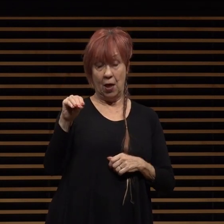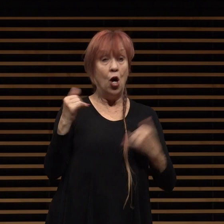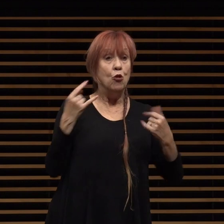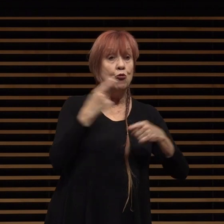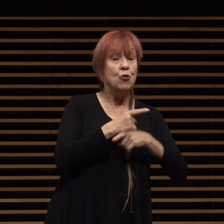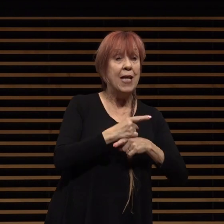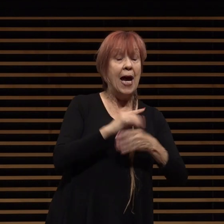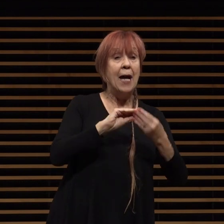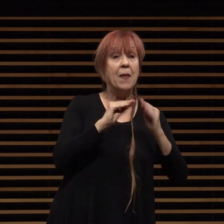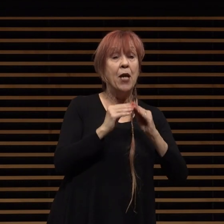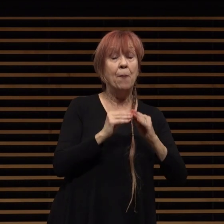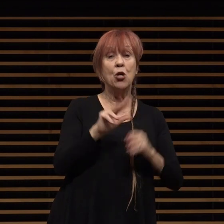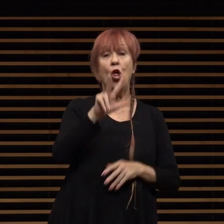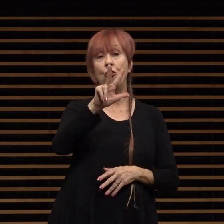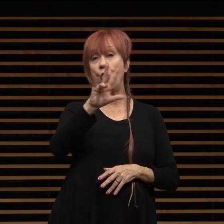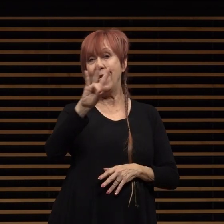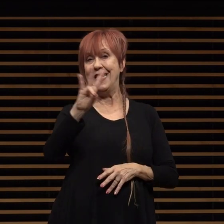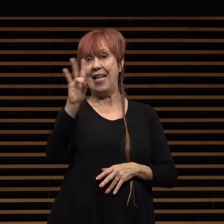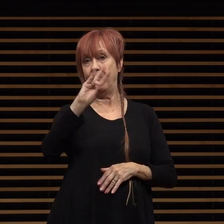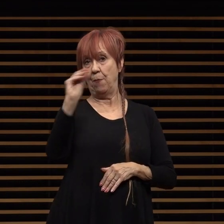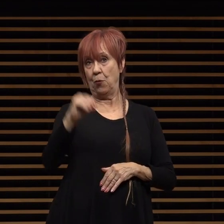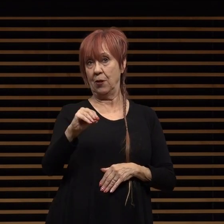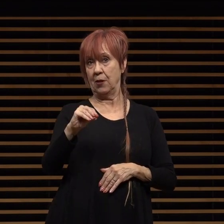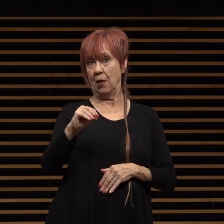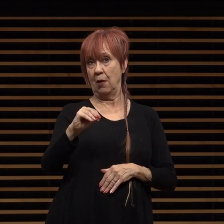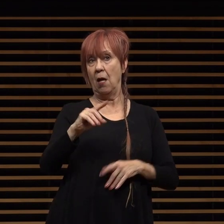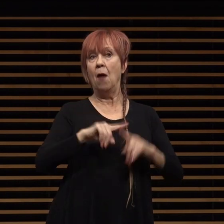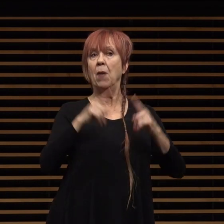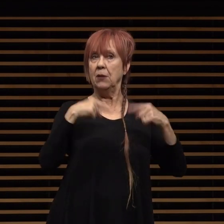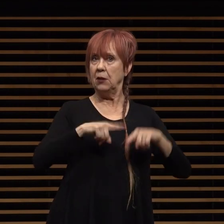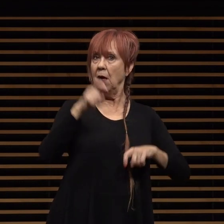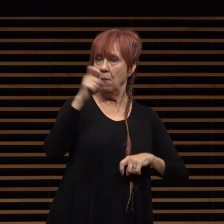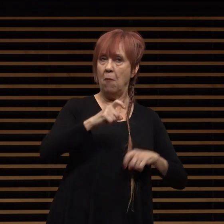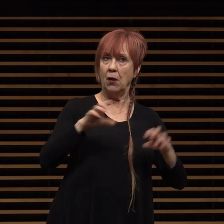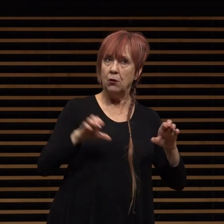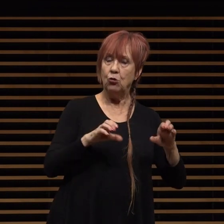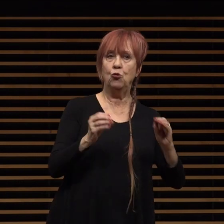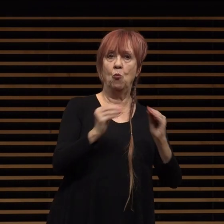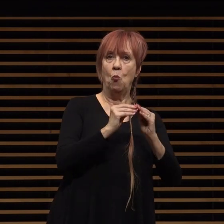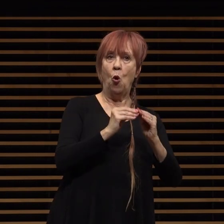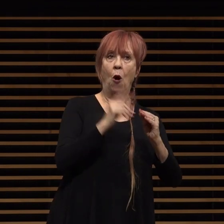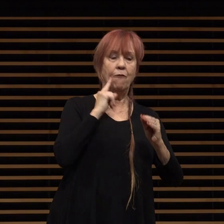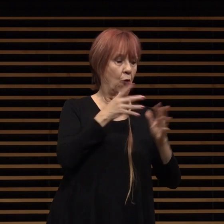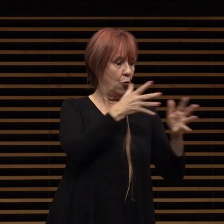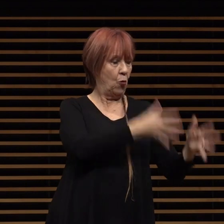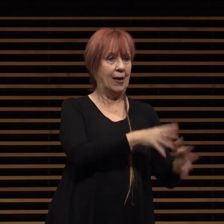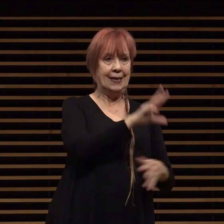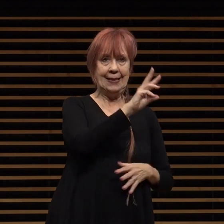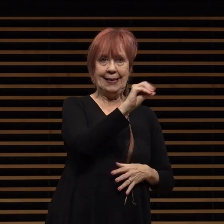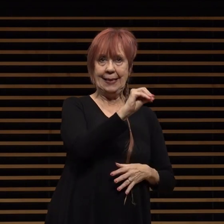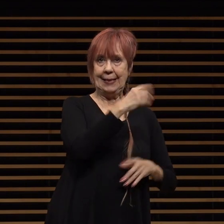nearly 37 percent we must do more for the remaining 60